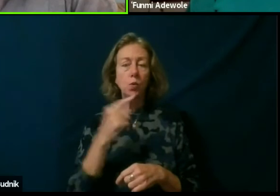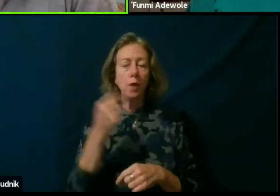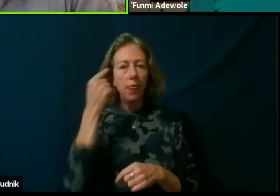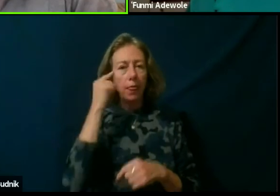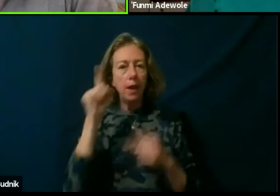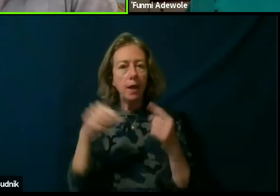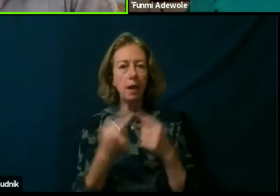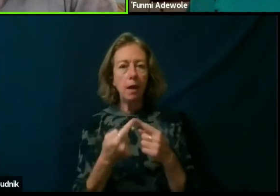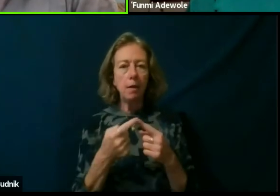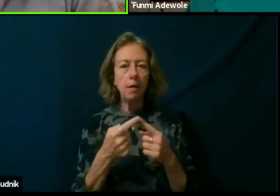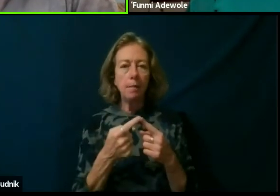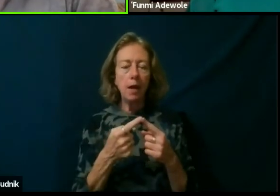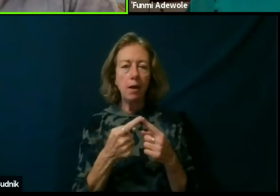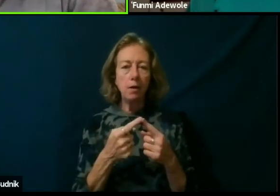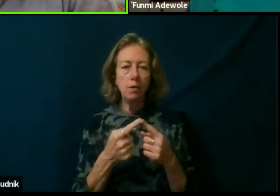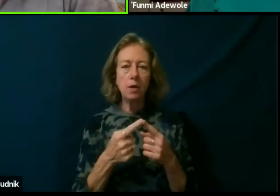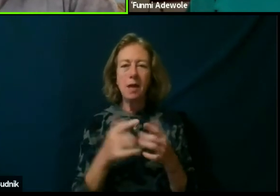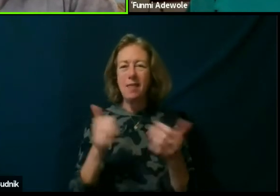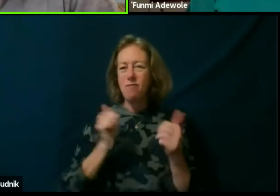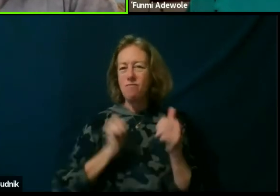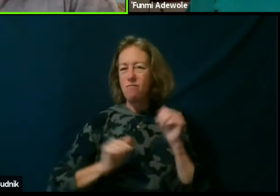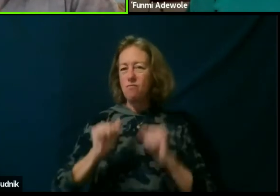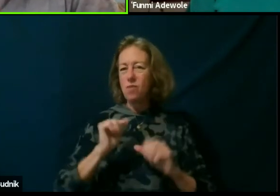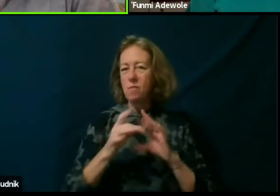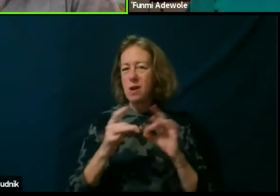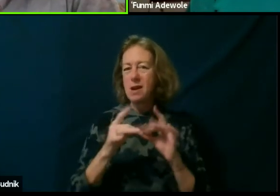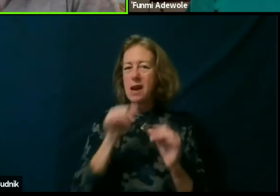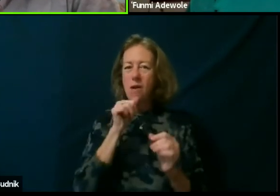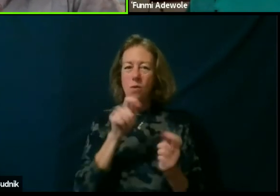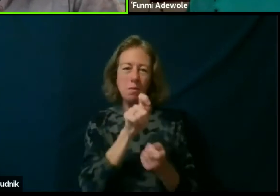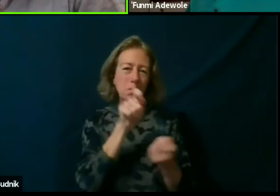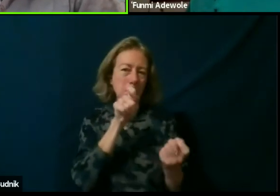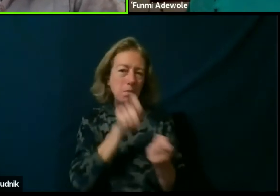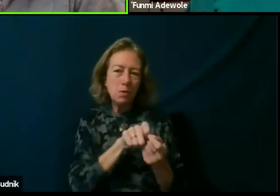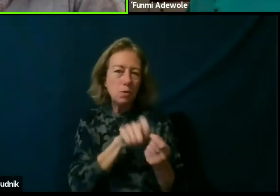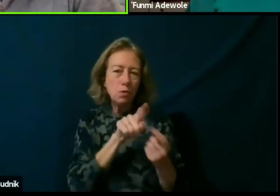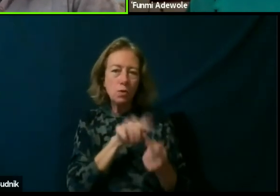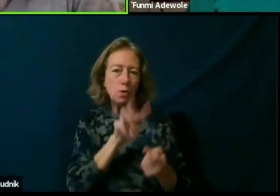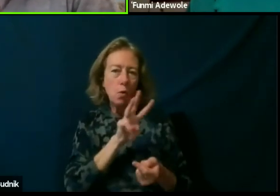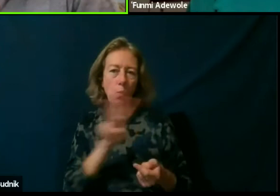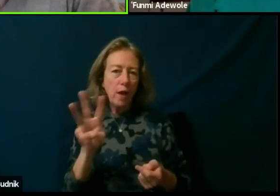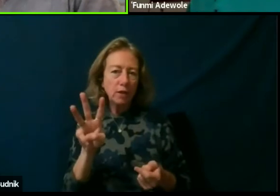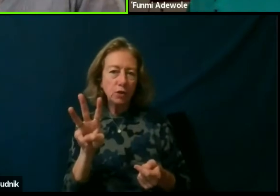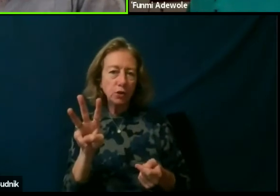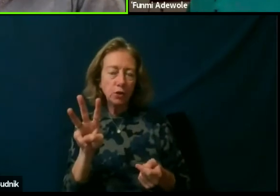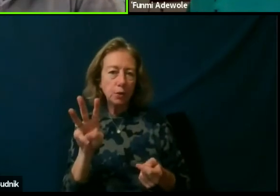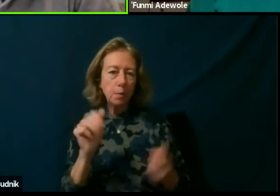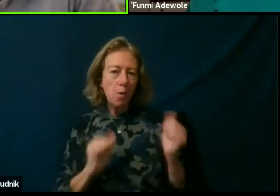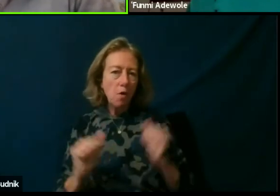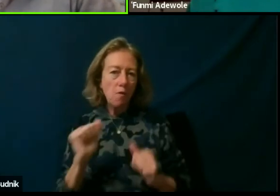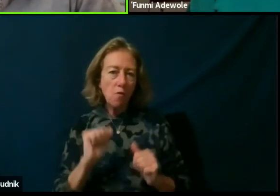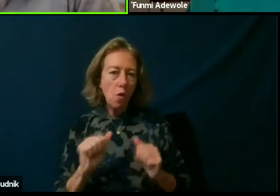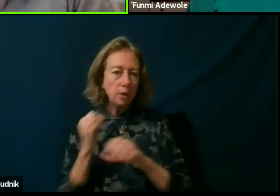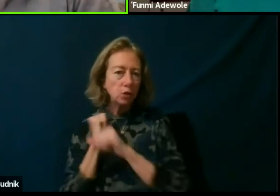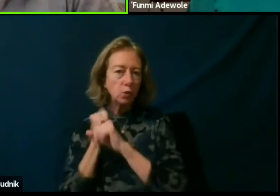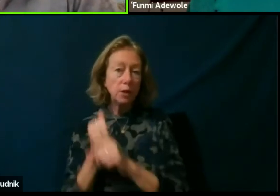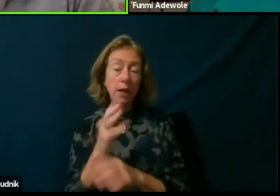that dramaturgy is not peculiar to western performance tradition even though, and I stand to be you know